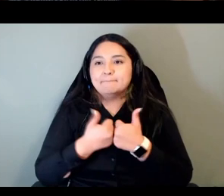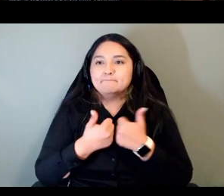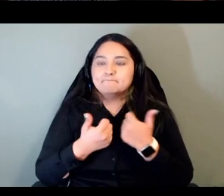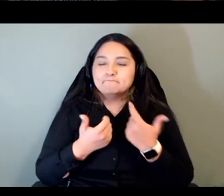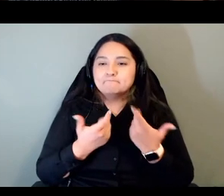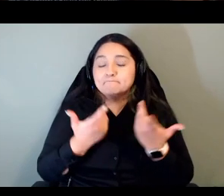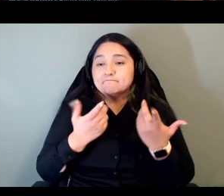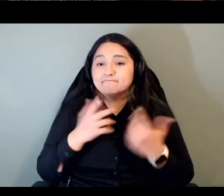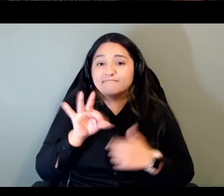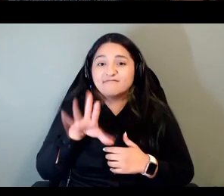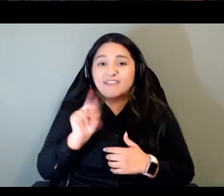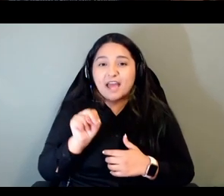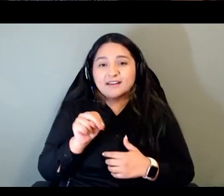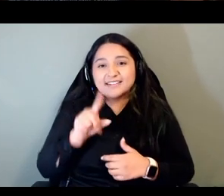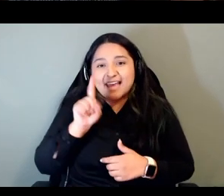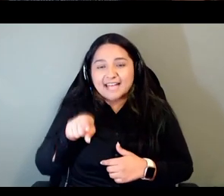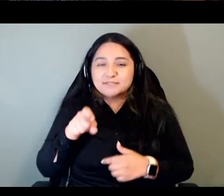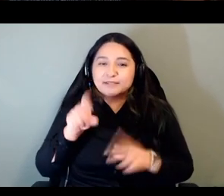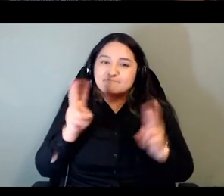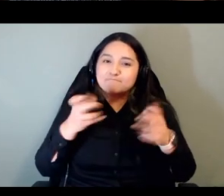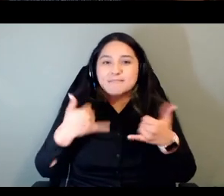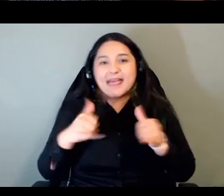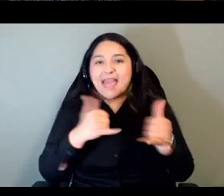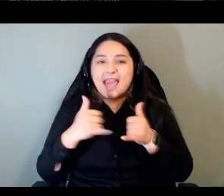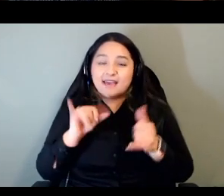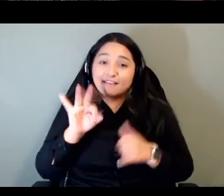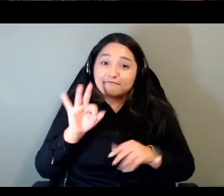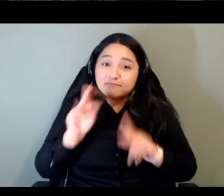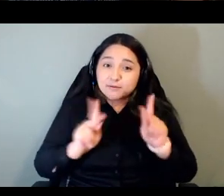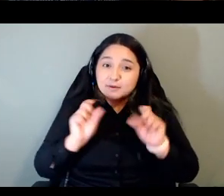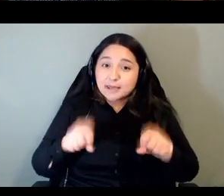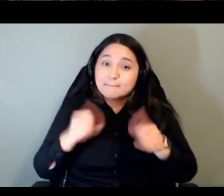to have fun it has to be play if they can you know people can play i mean that's the